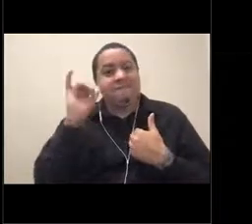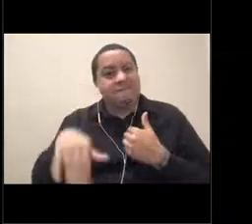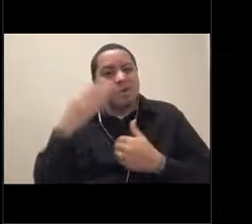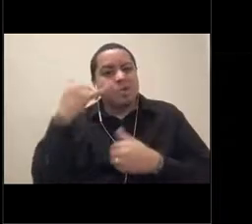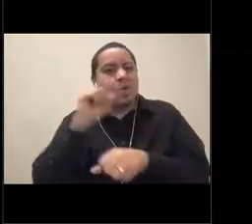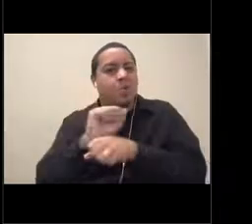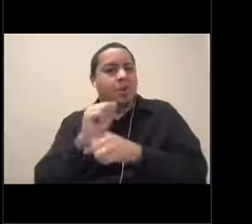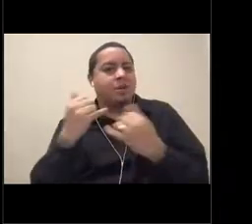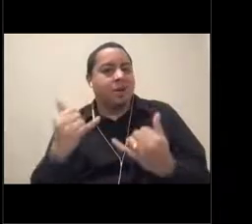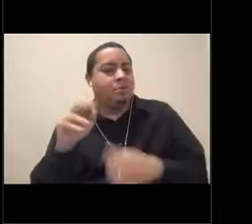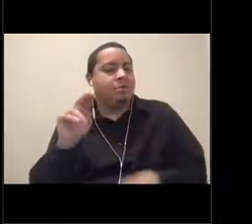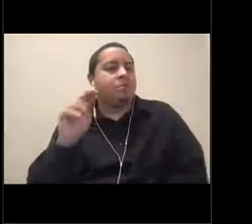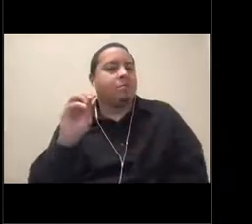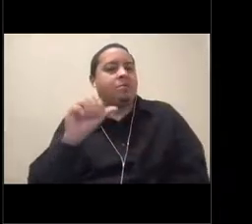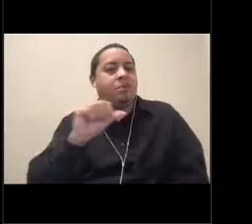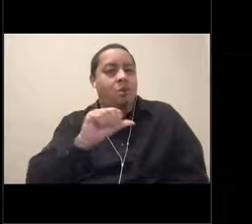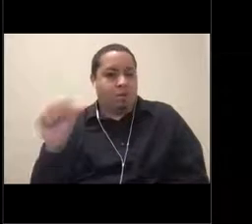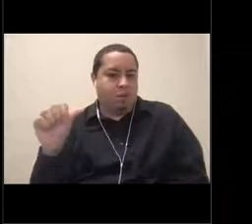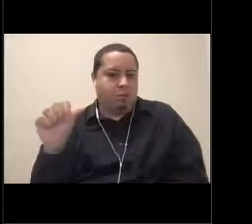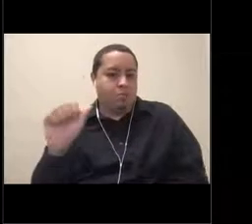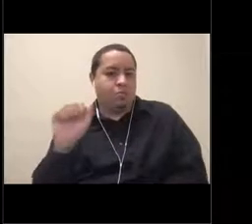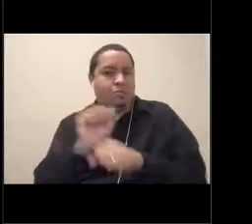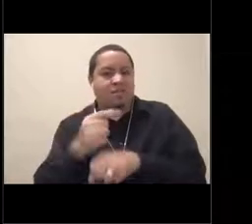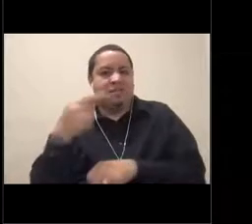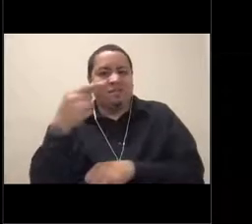National Marine Sanctuary. Thanks for being here.